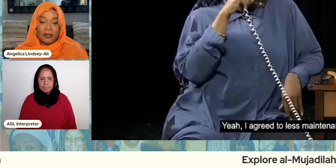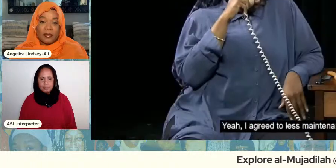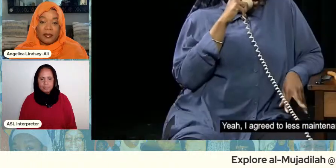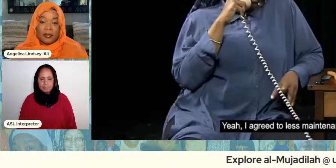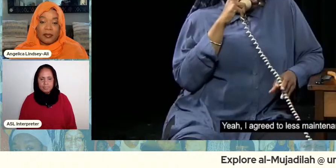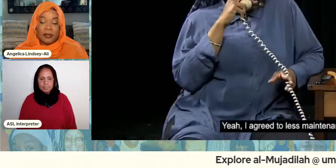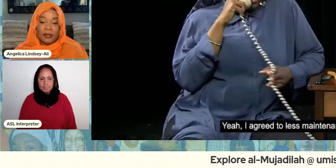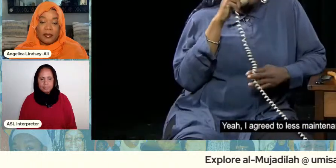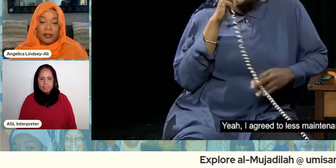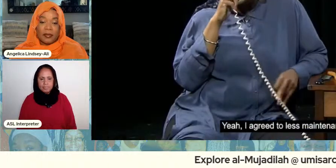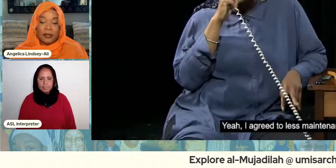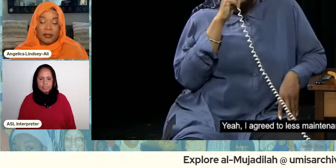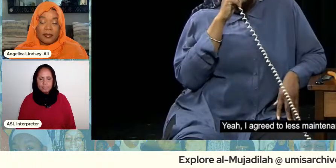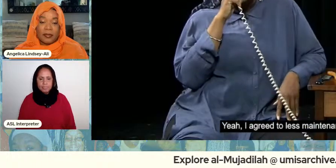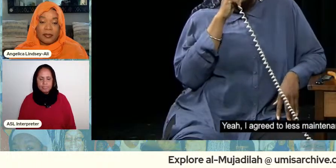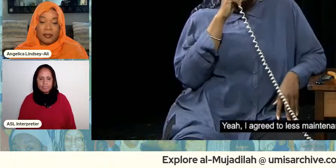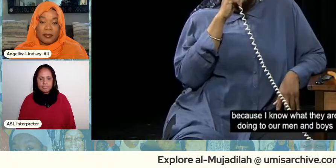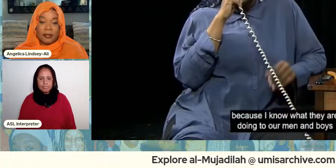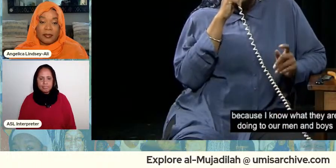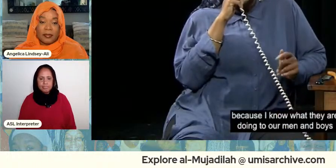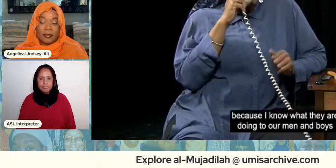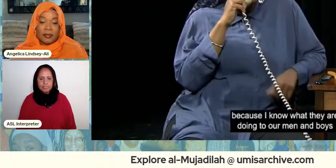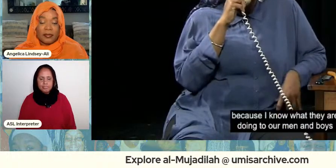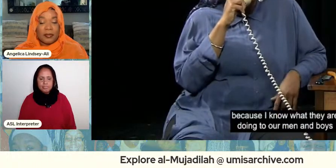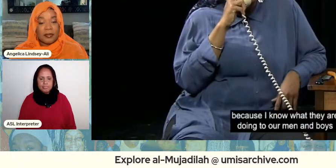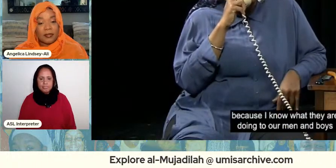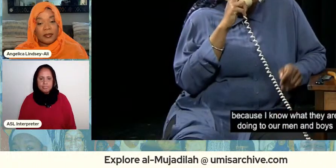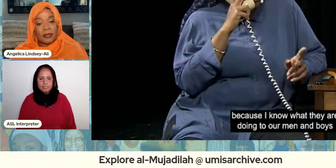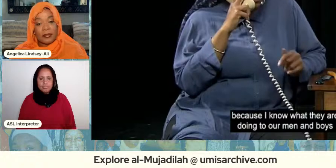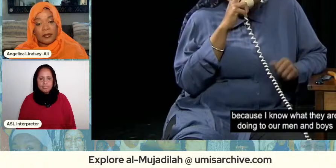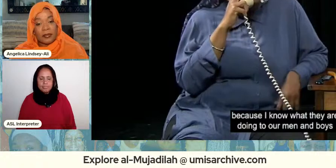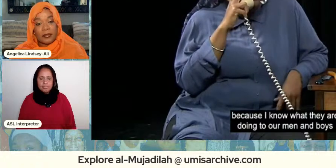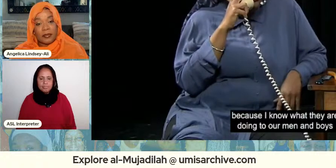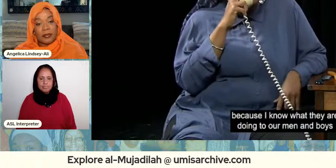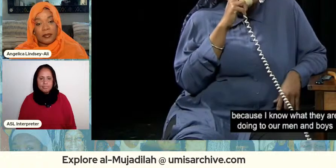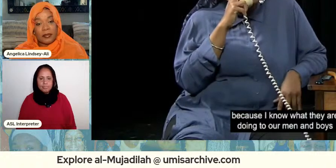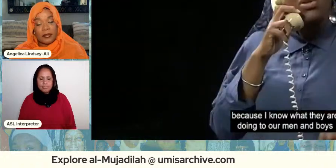yeah i agree to less maintenance because i know what they're doing to our men and boys